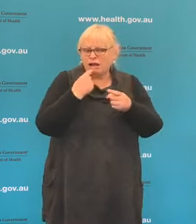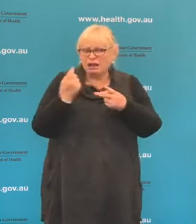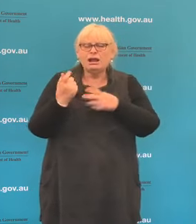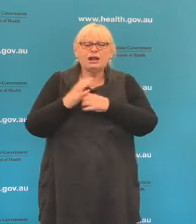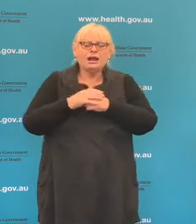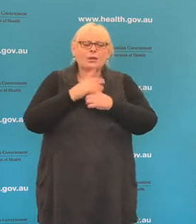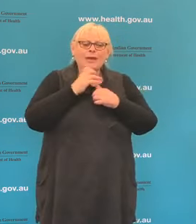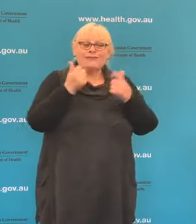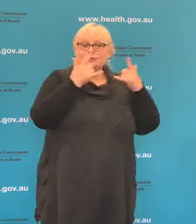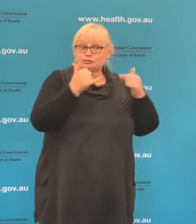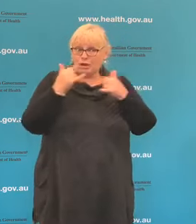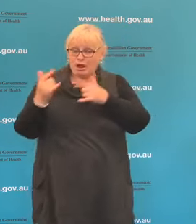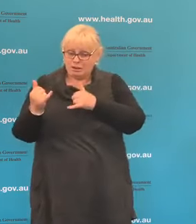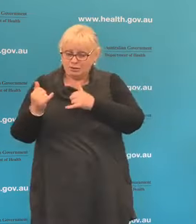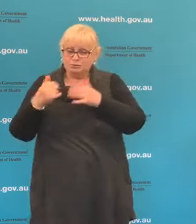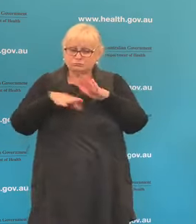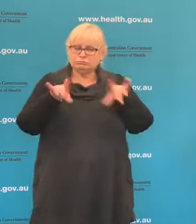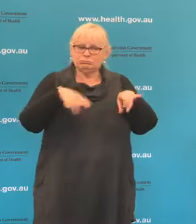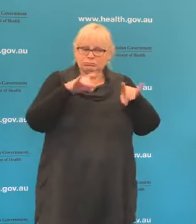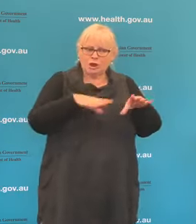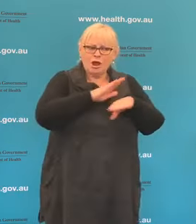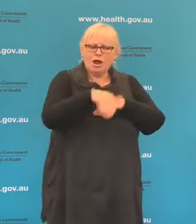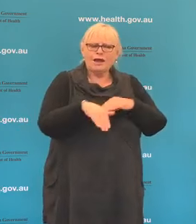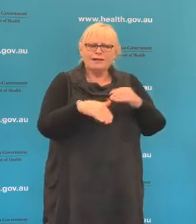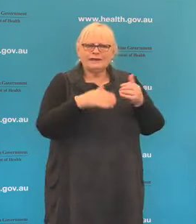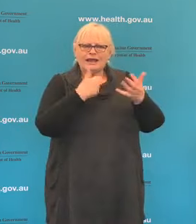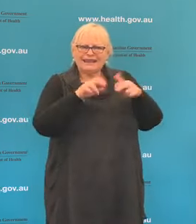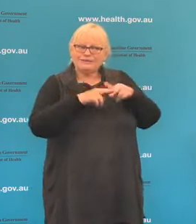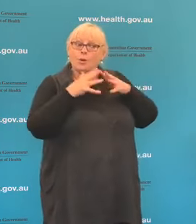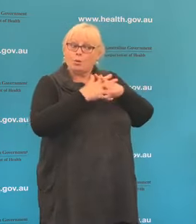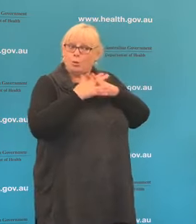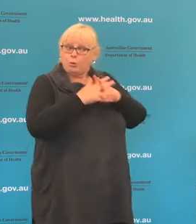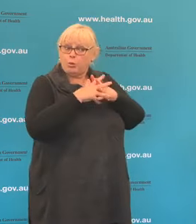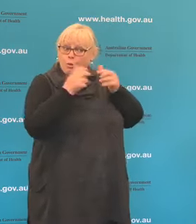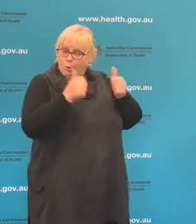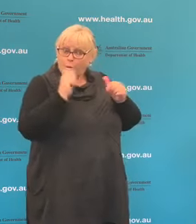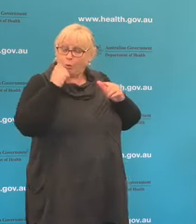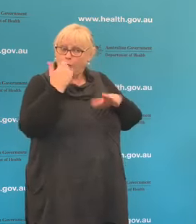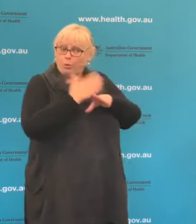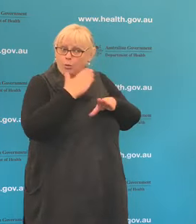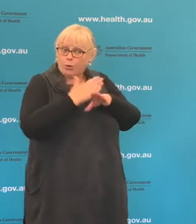in Australia to look at the use of Hydroxychloroquine in the treatment of